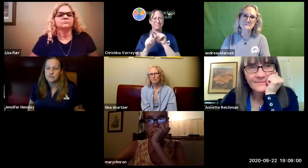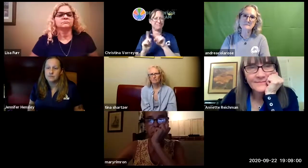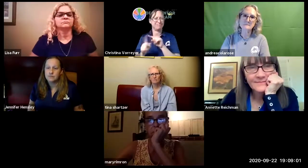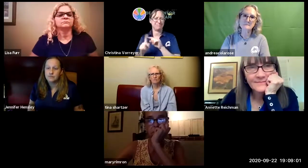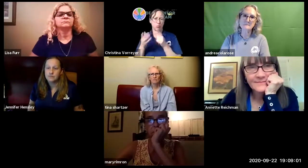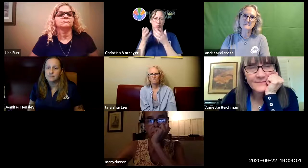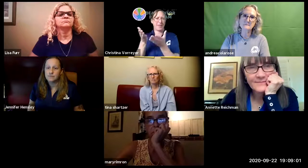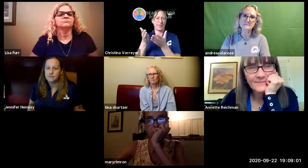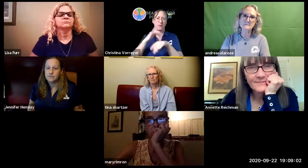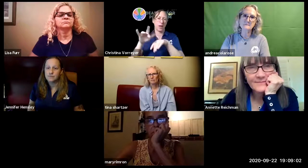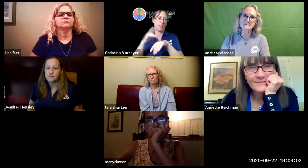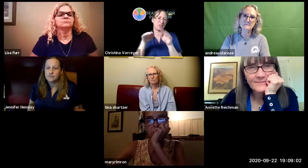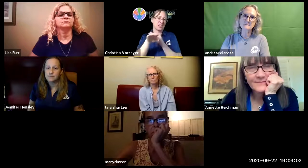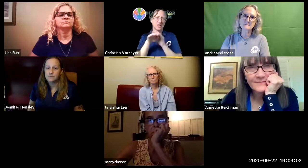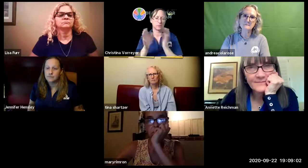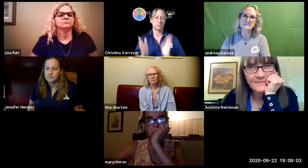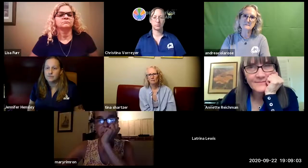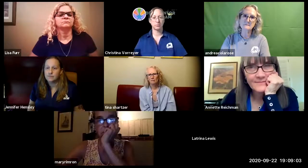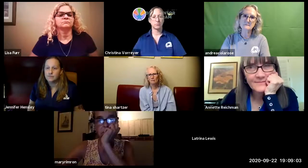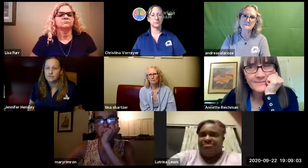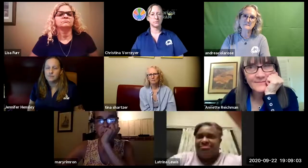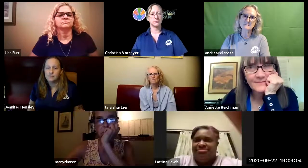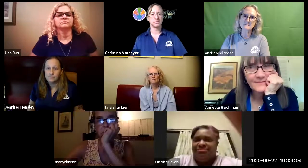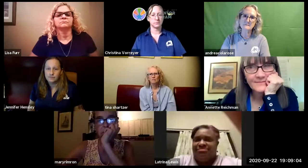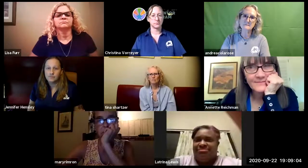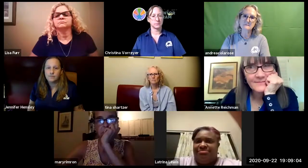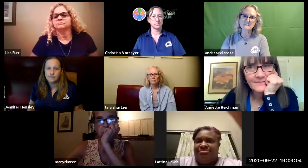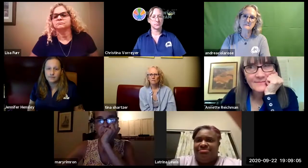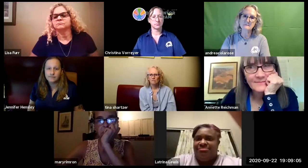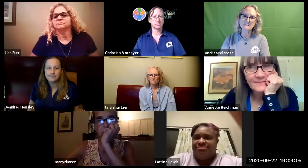family and there are a variety of ways that are